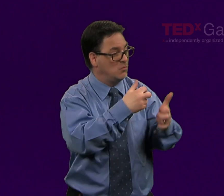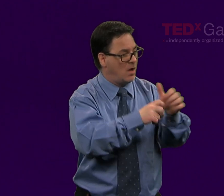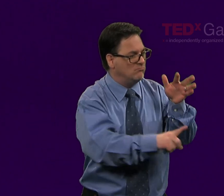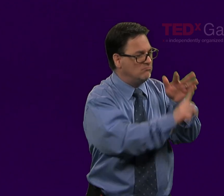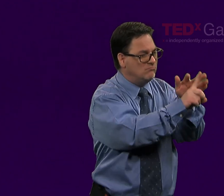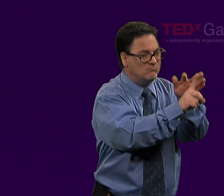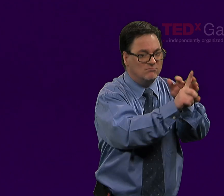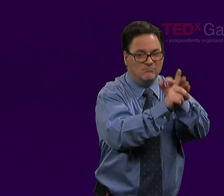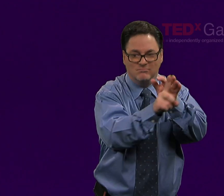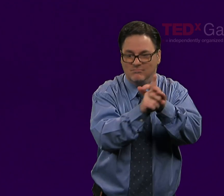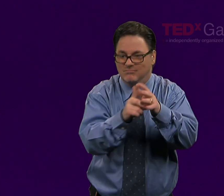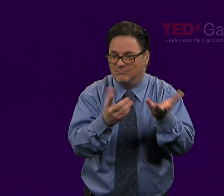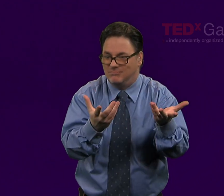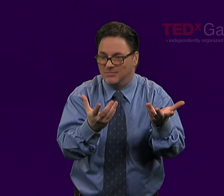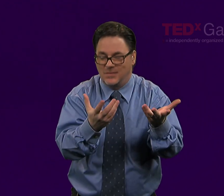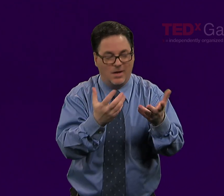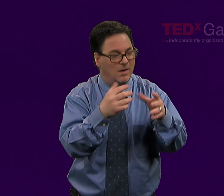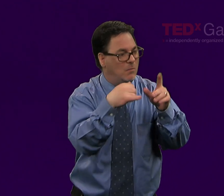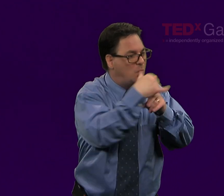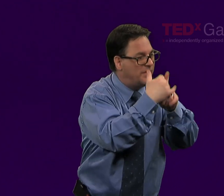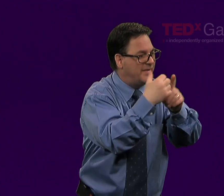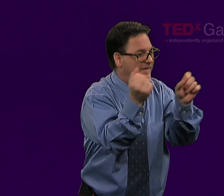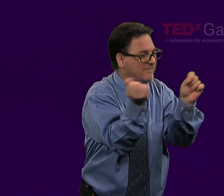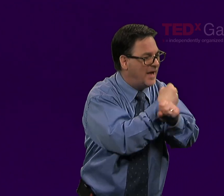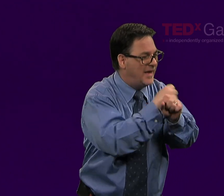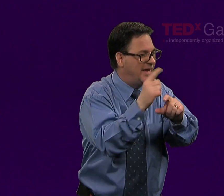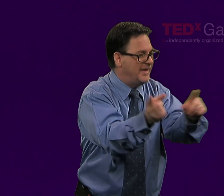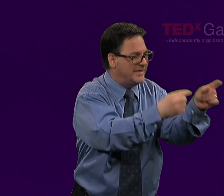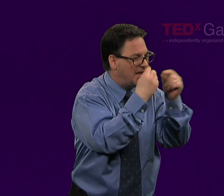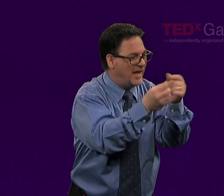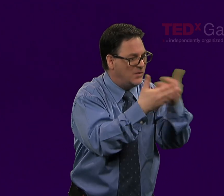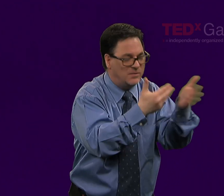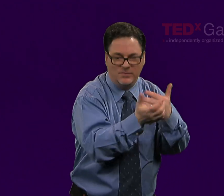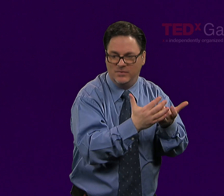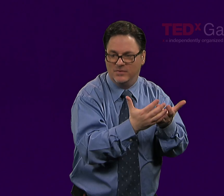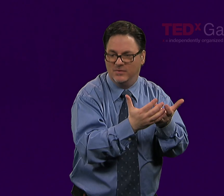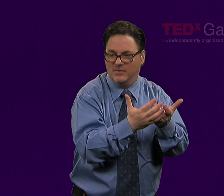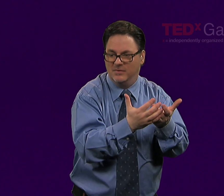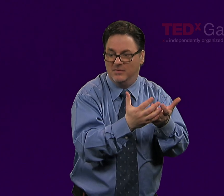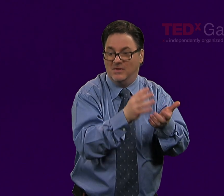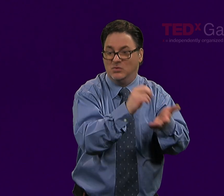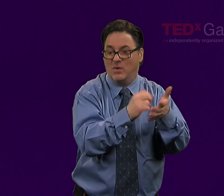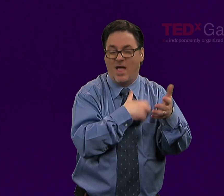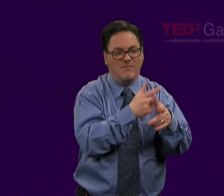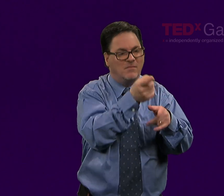But then, in the external environment, when we encounter bullying, anything, any problem in our lives,